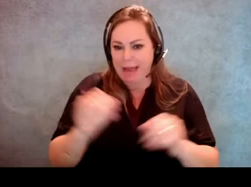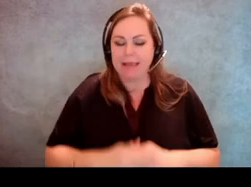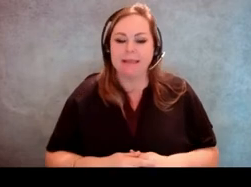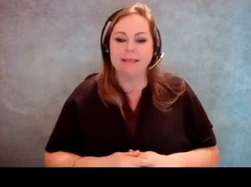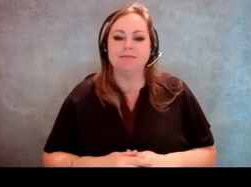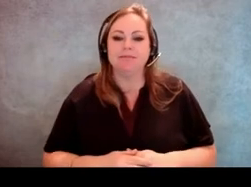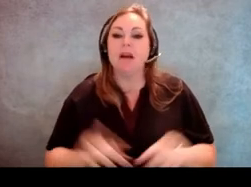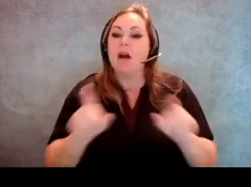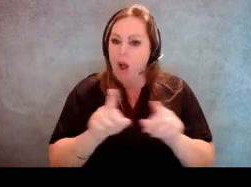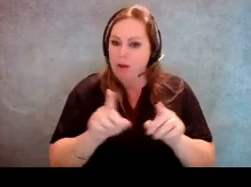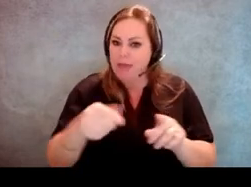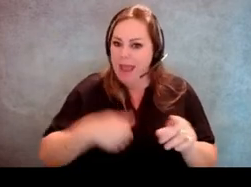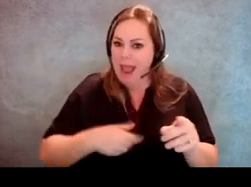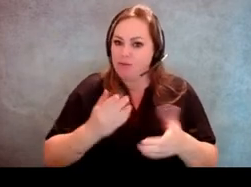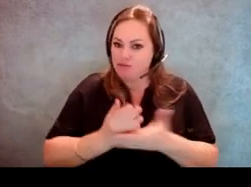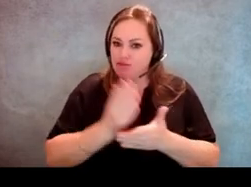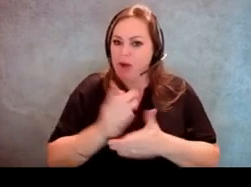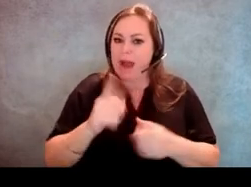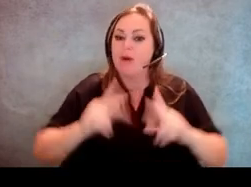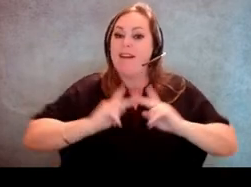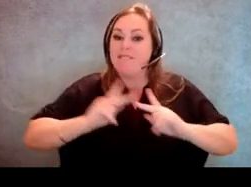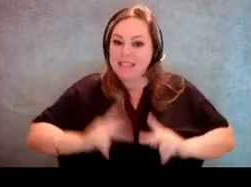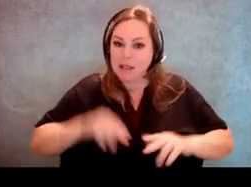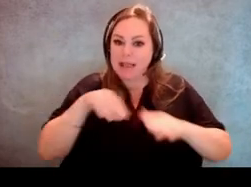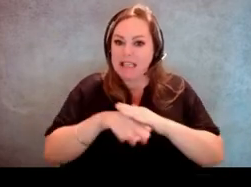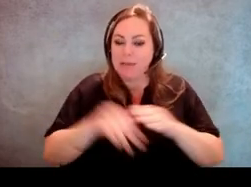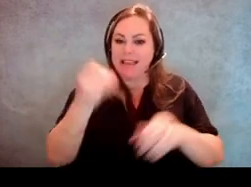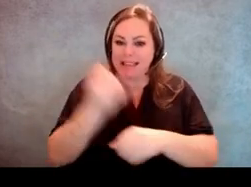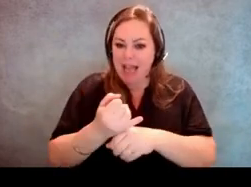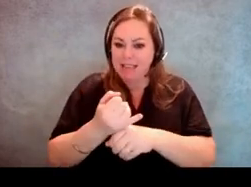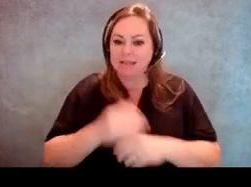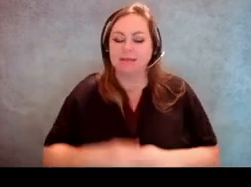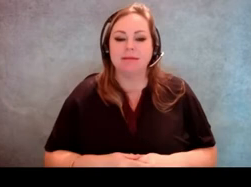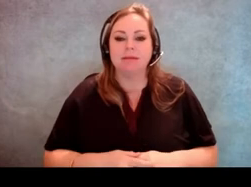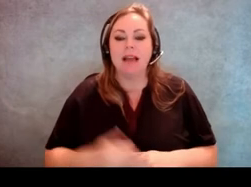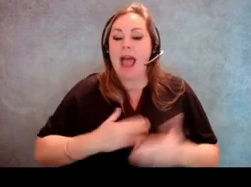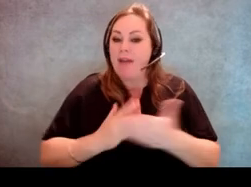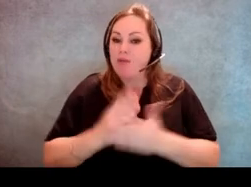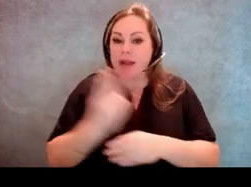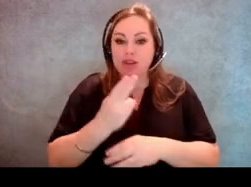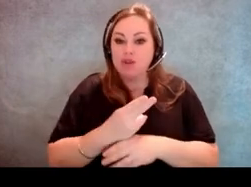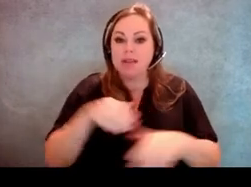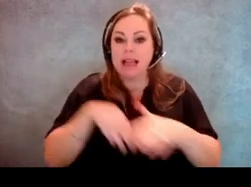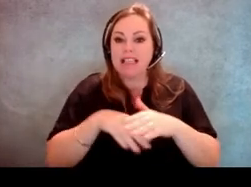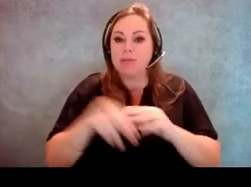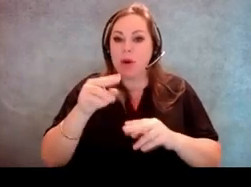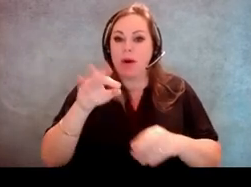Voters have the right to a physically accessible polling site. They have the right to use an accessible voting machine.